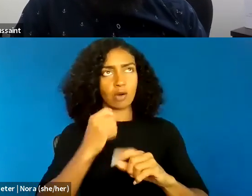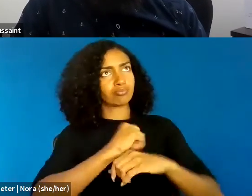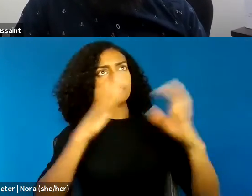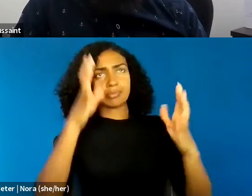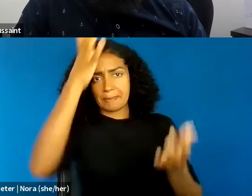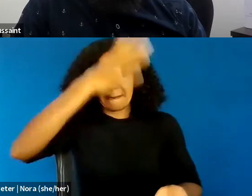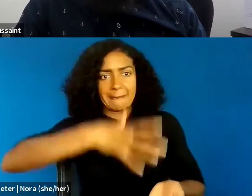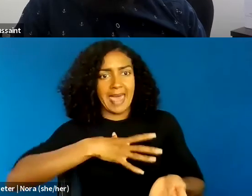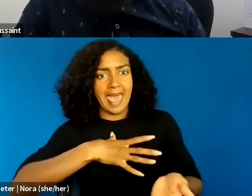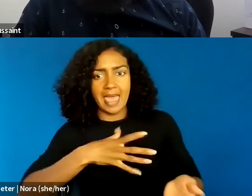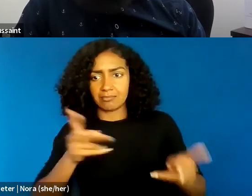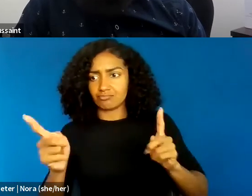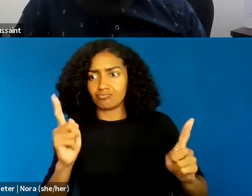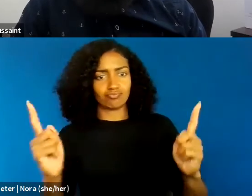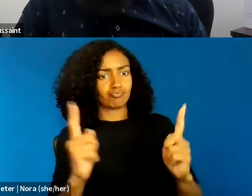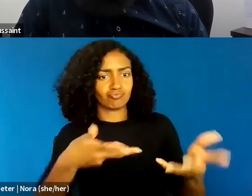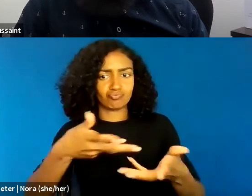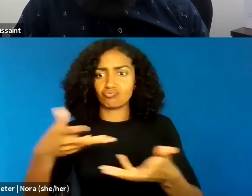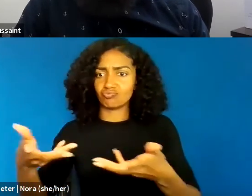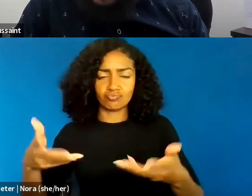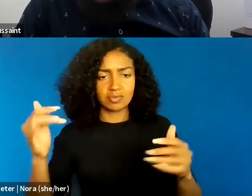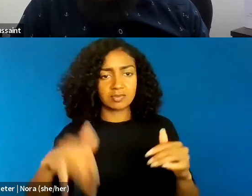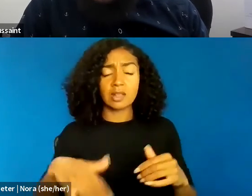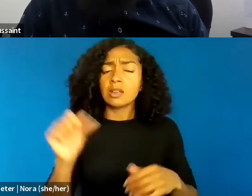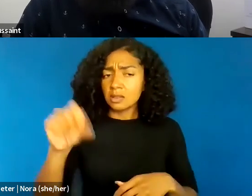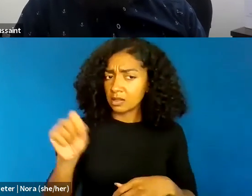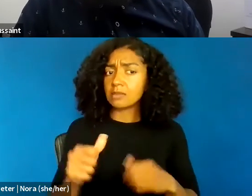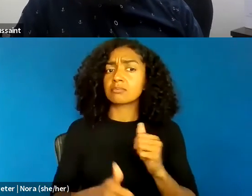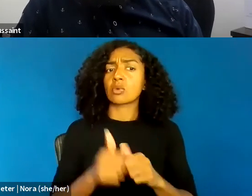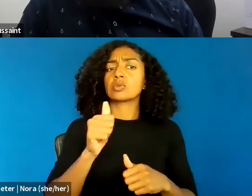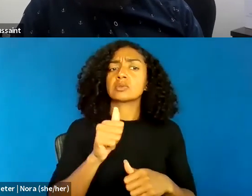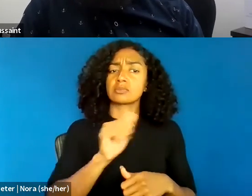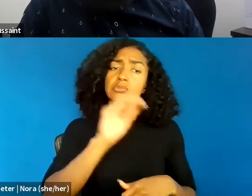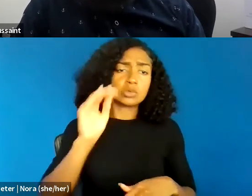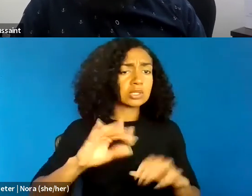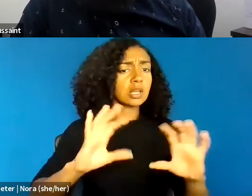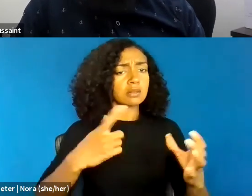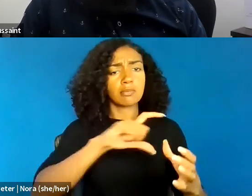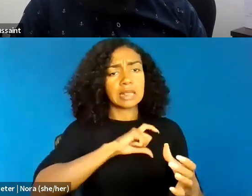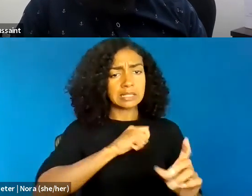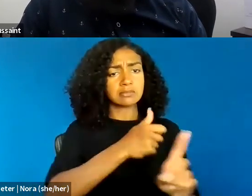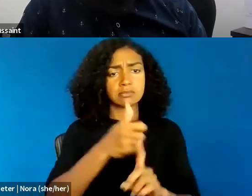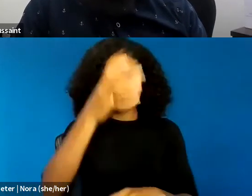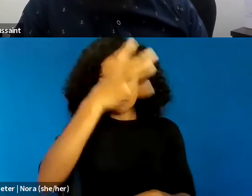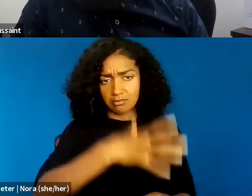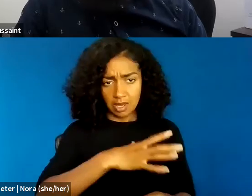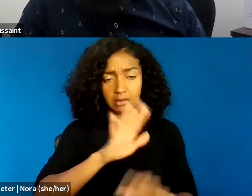there's a large percentage of police officers that are men, but I think that also pulls in